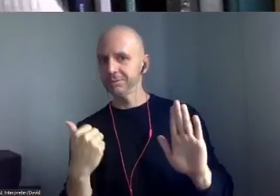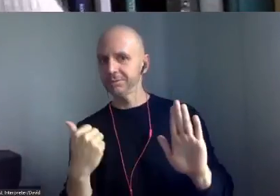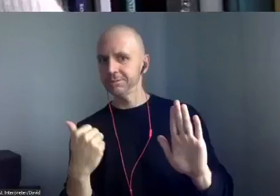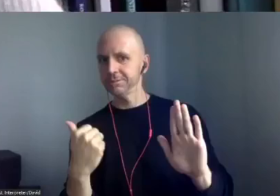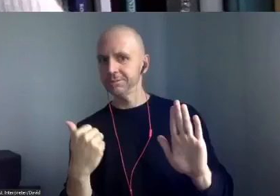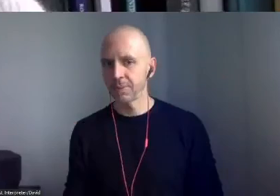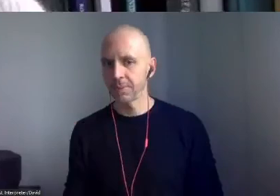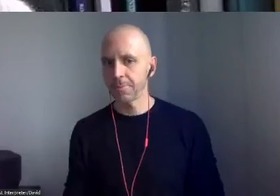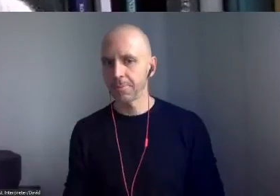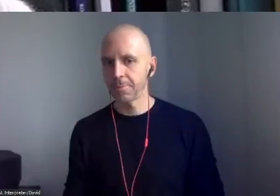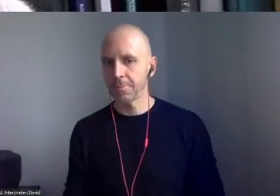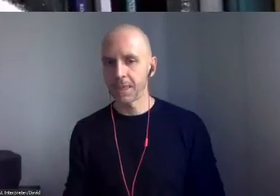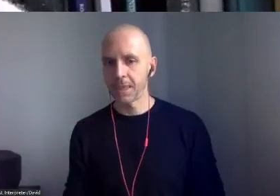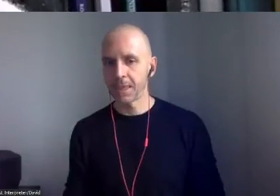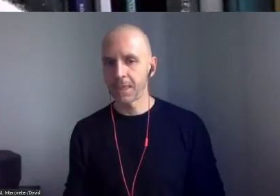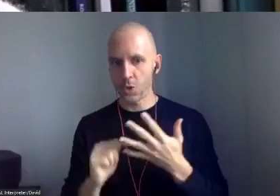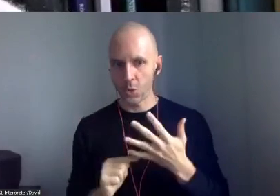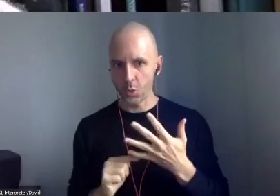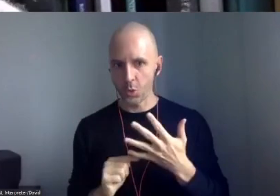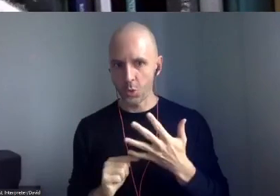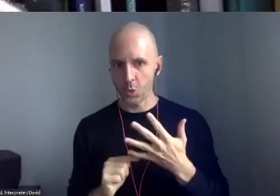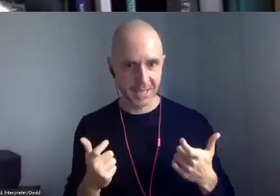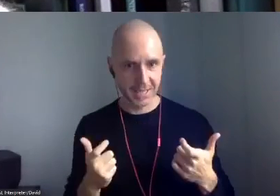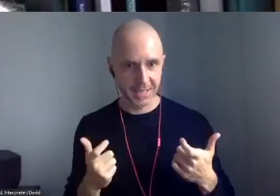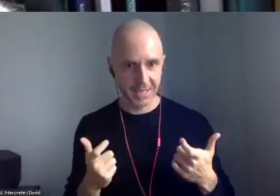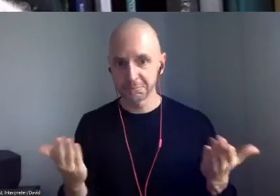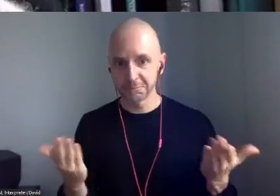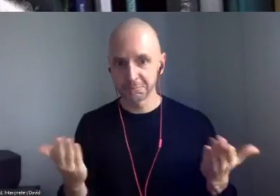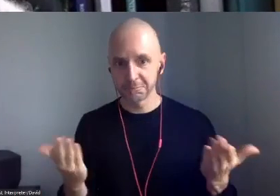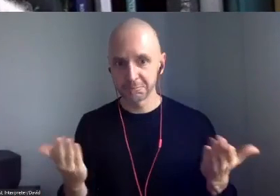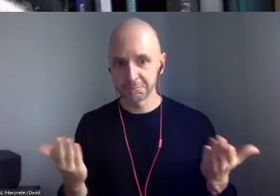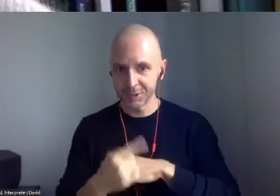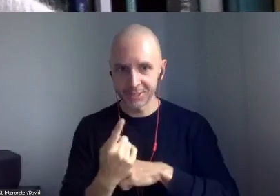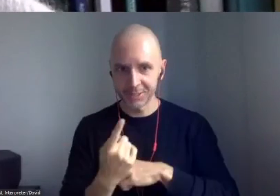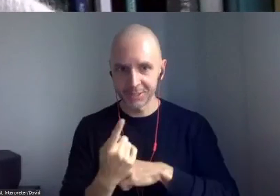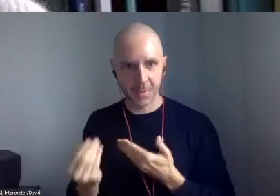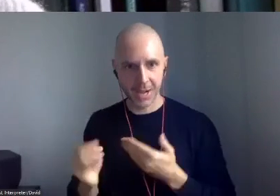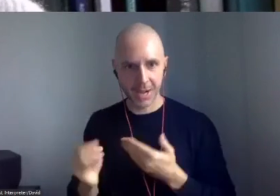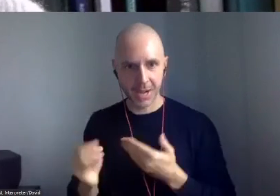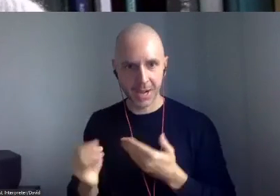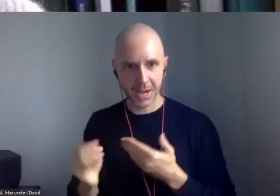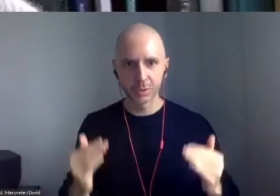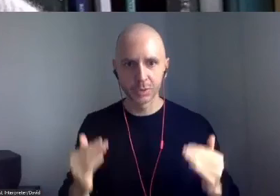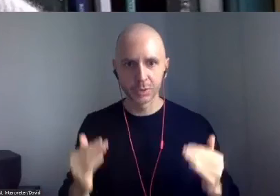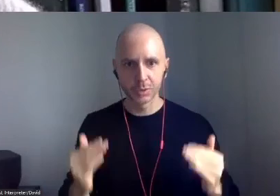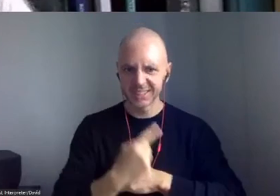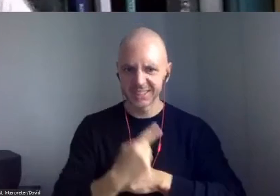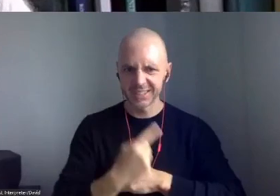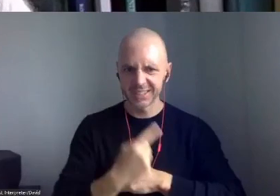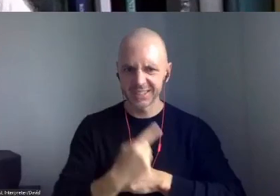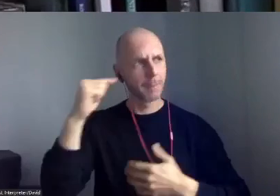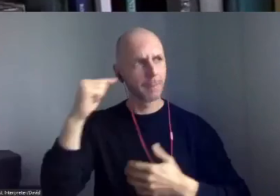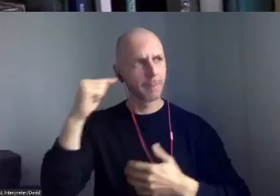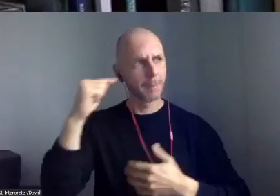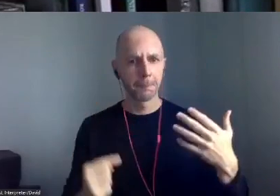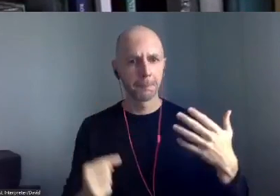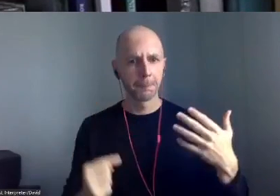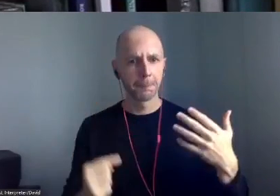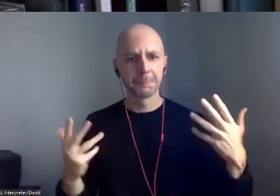and that's all for today. Thank you so much for joining us and tuning into the Director's Address, and remember, we'll be back here tomorrow